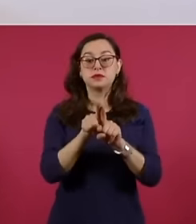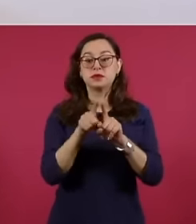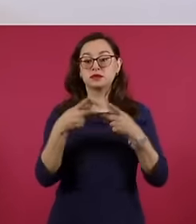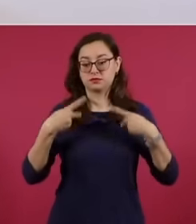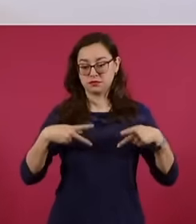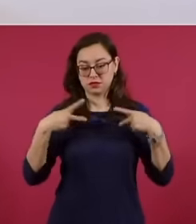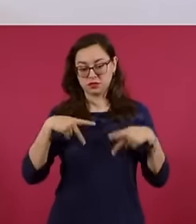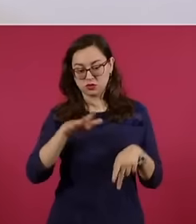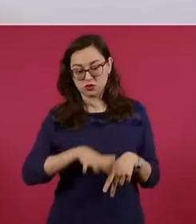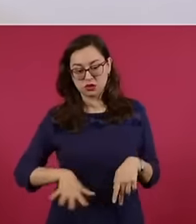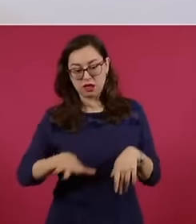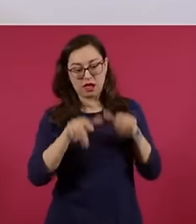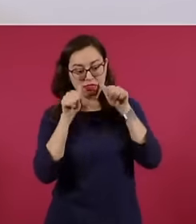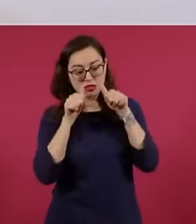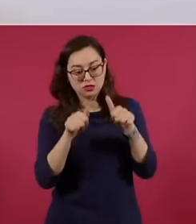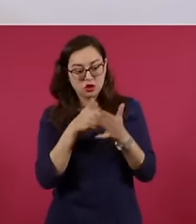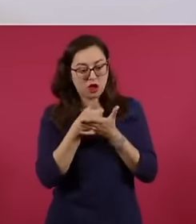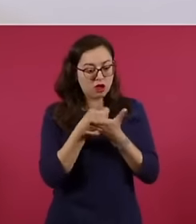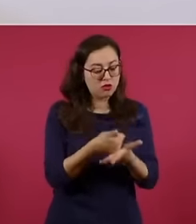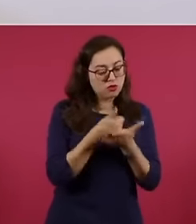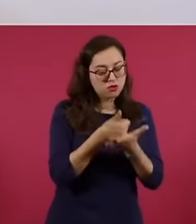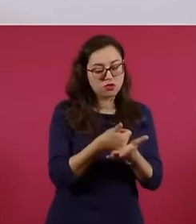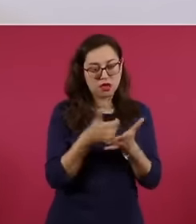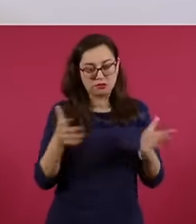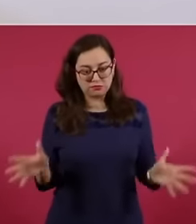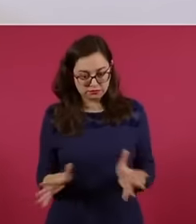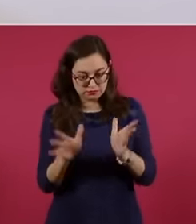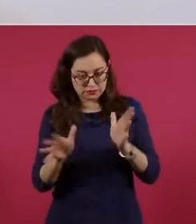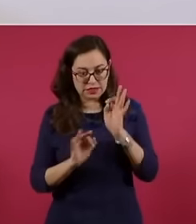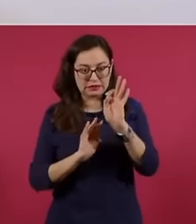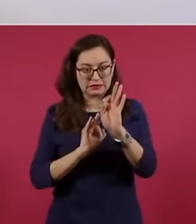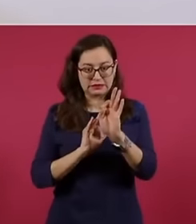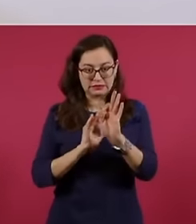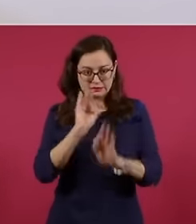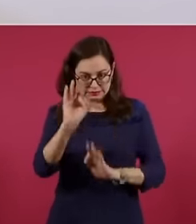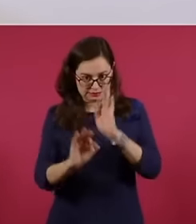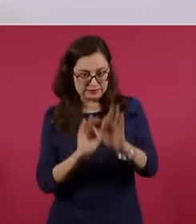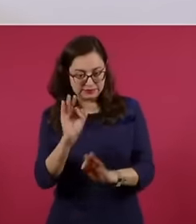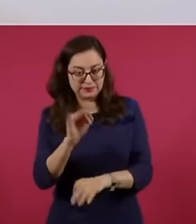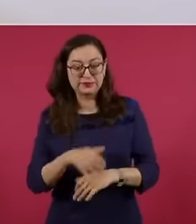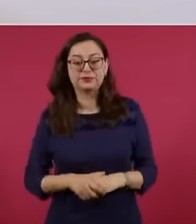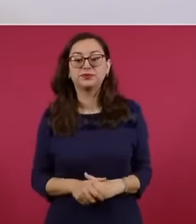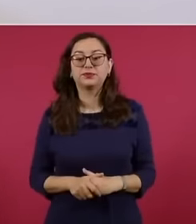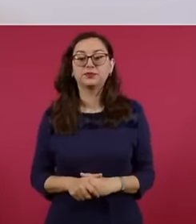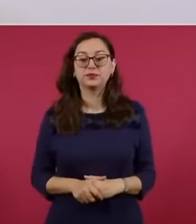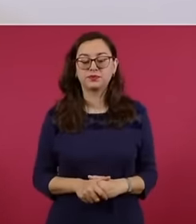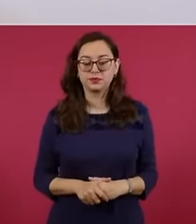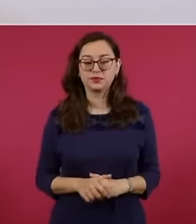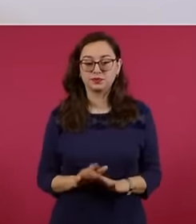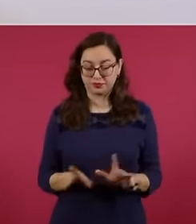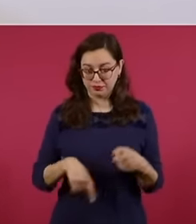out through all of this. In the case of the railway lines,